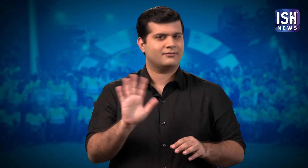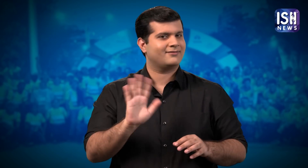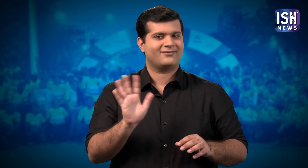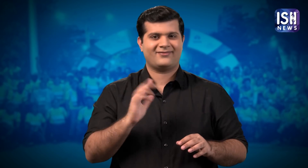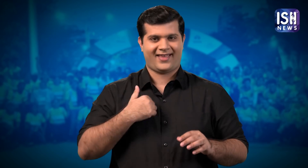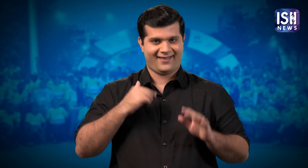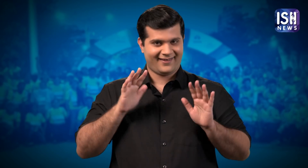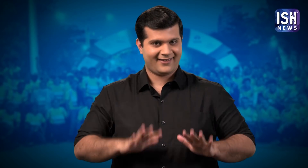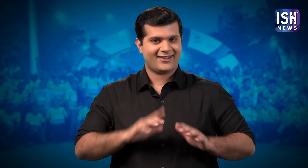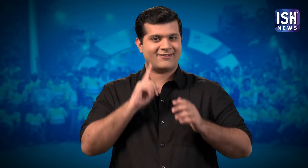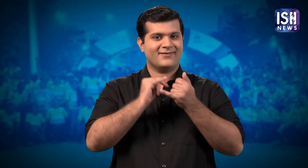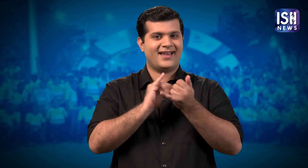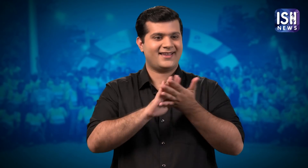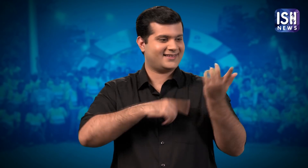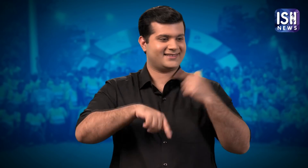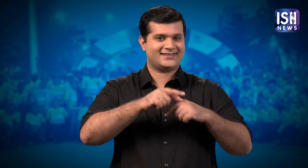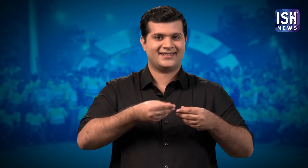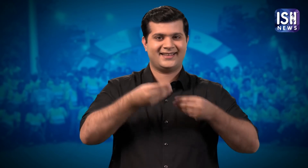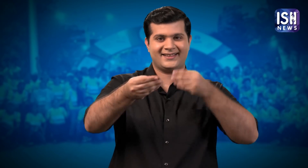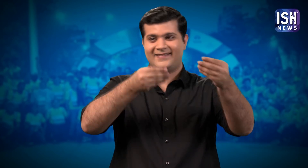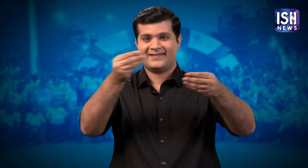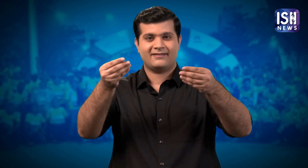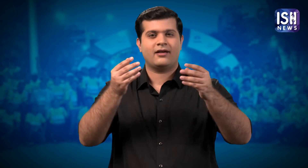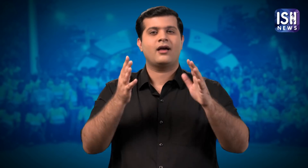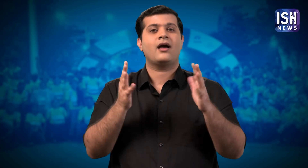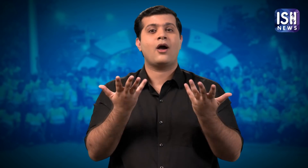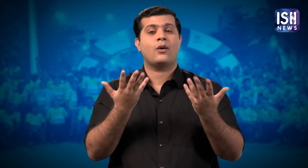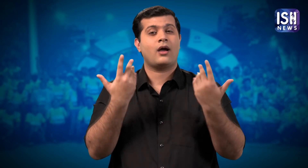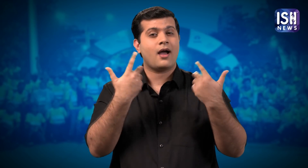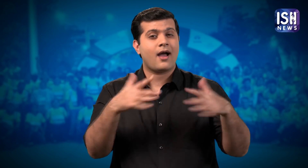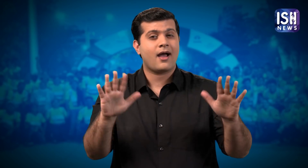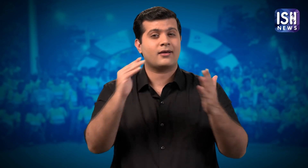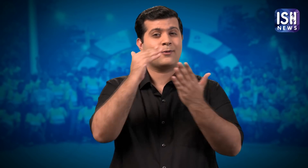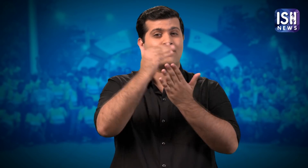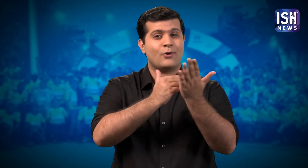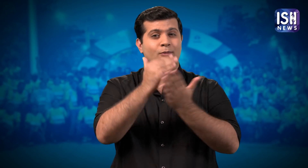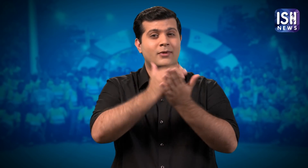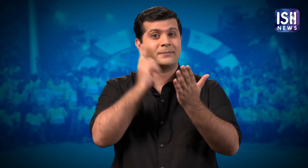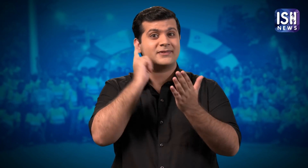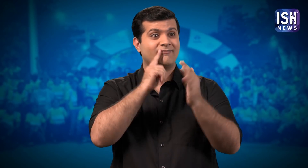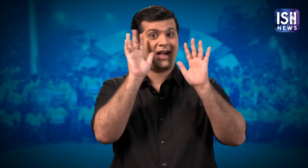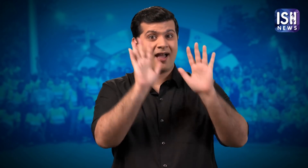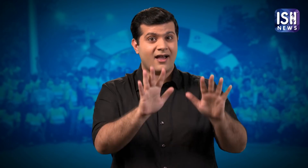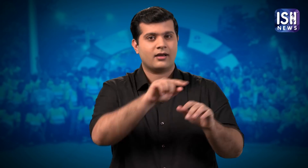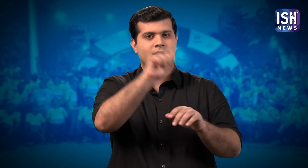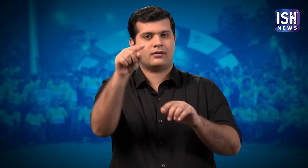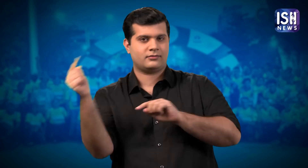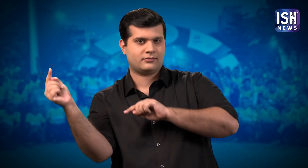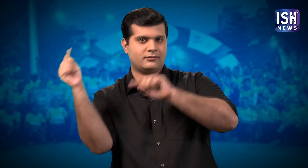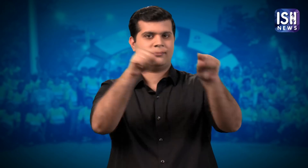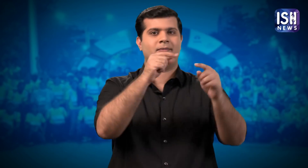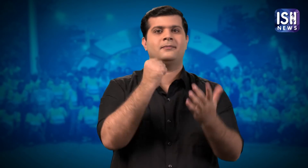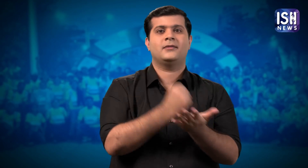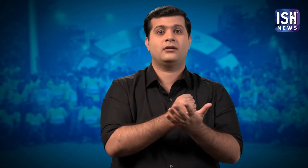No! These vouchers will be given away when ISH News attends any Deaf programme. So you all must attend it.